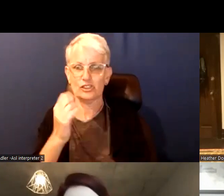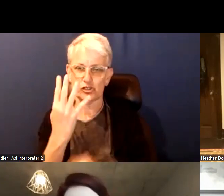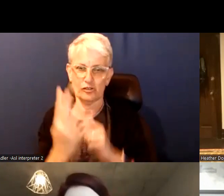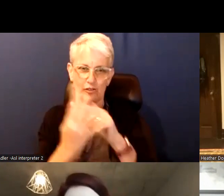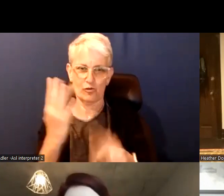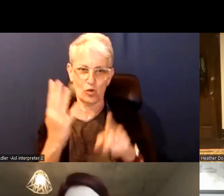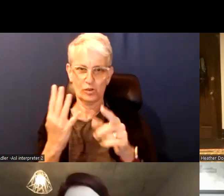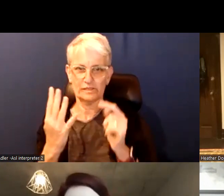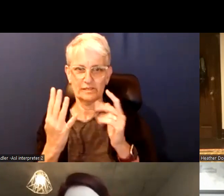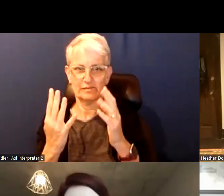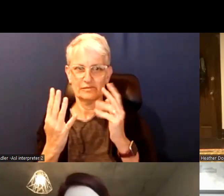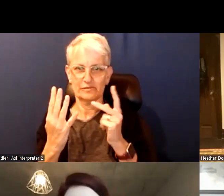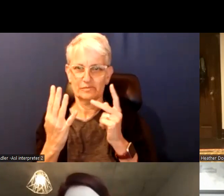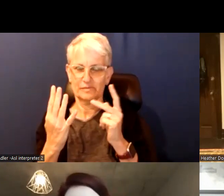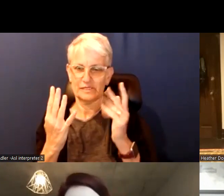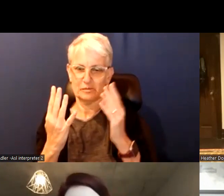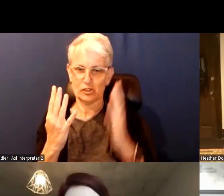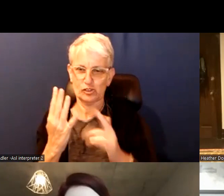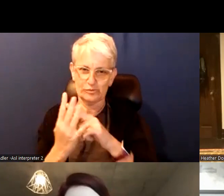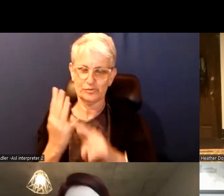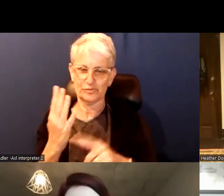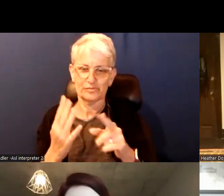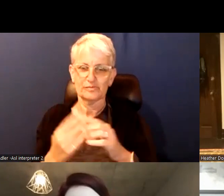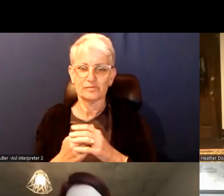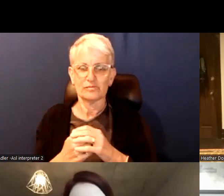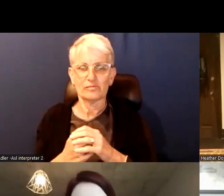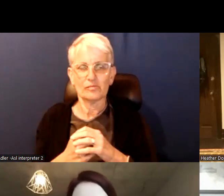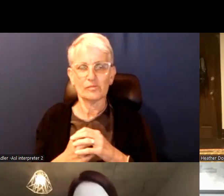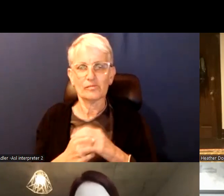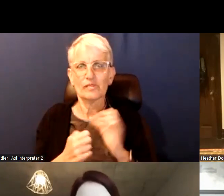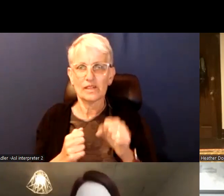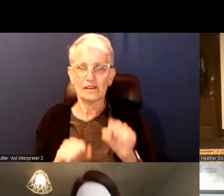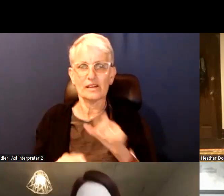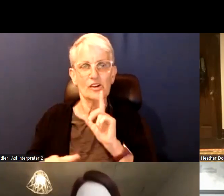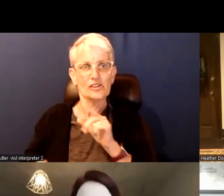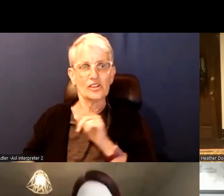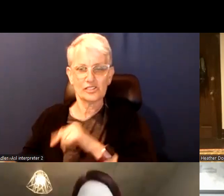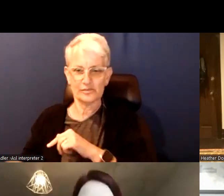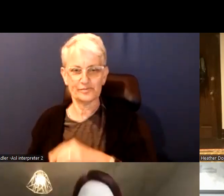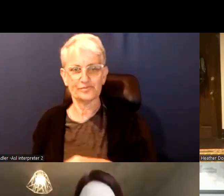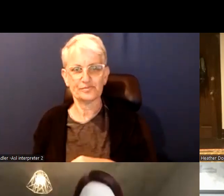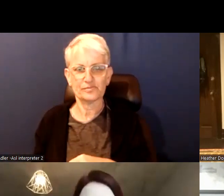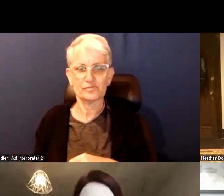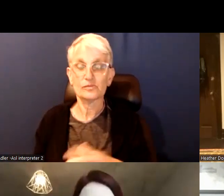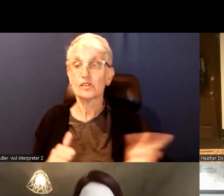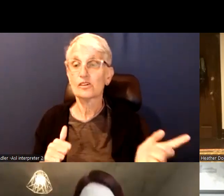Welcome Debbie please come on video and answer our warm-up question. Three words that describe what you love most about Toronto.